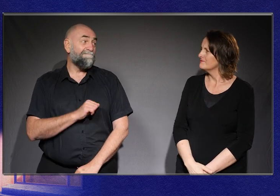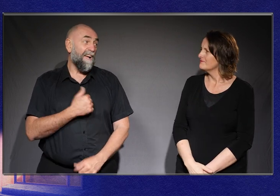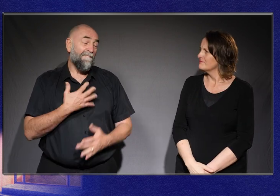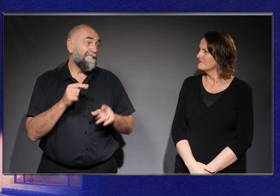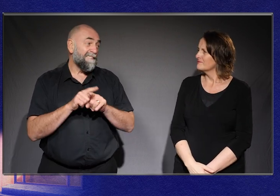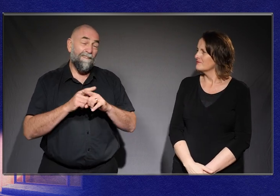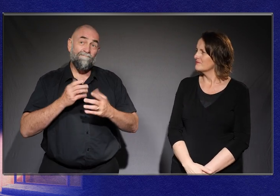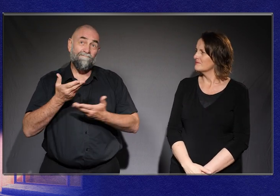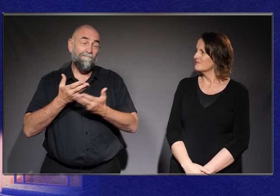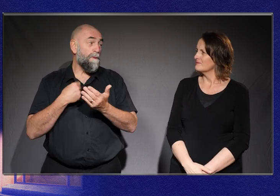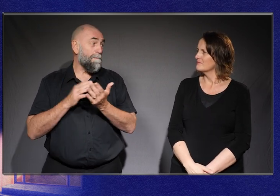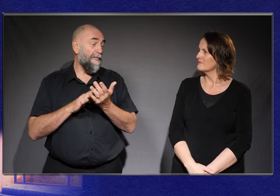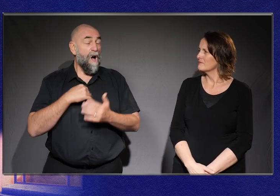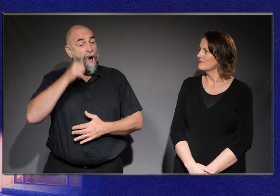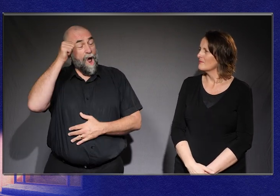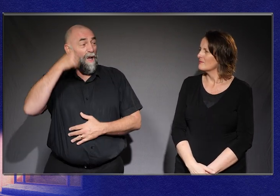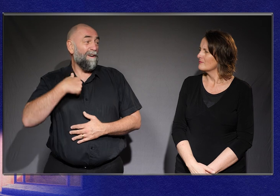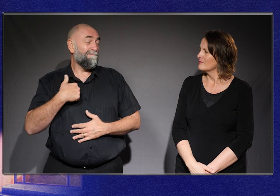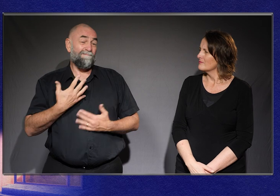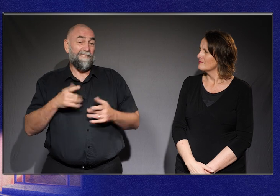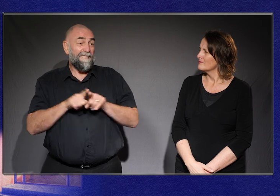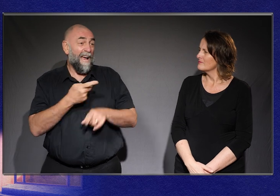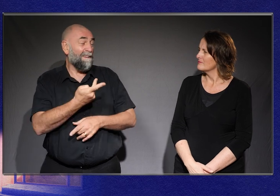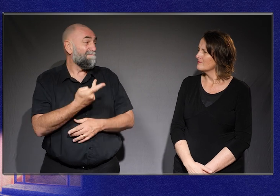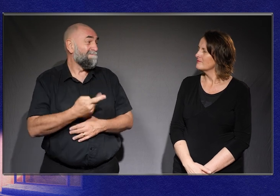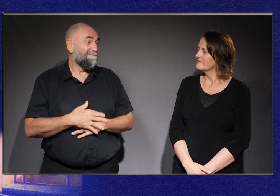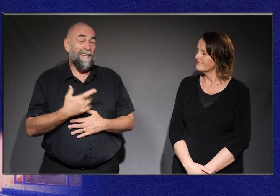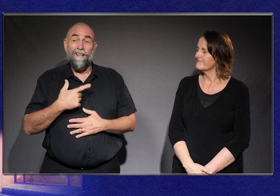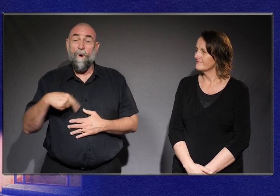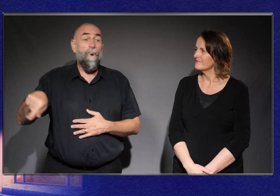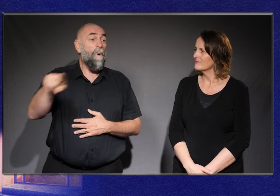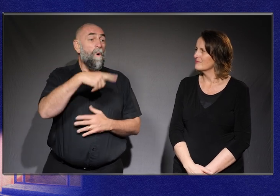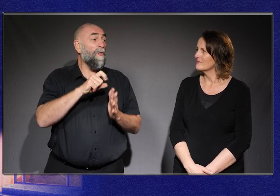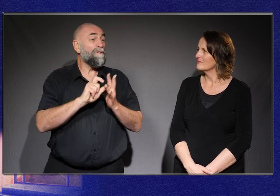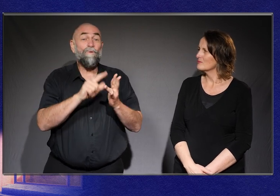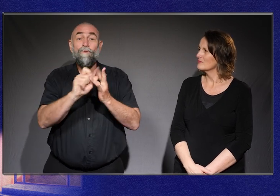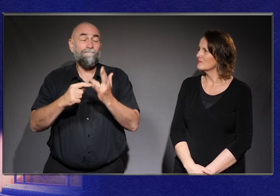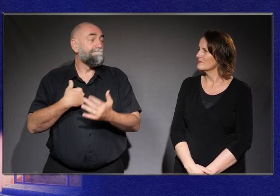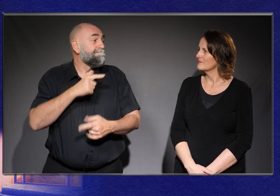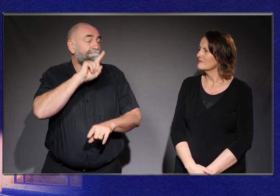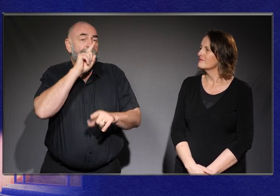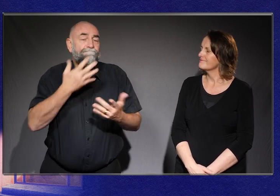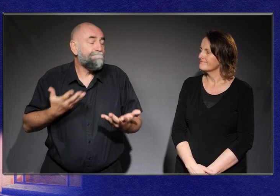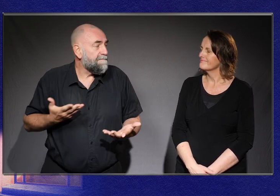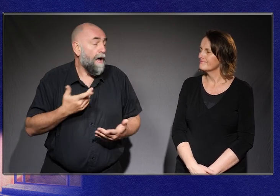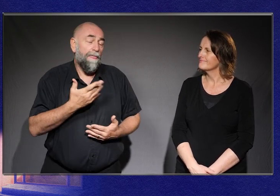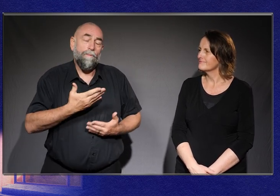I knew I was different, there were things that everyone did that I just couldn’t. And that was hard.